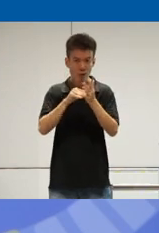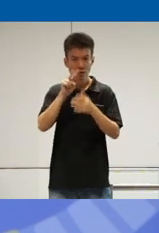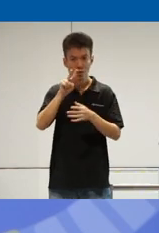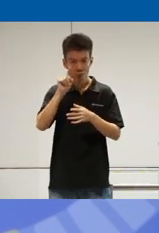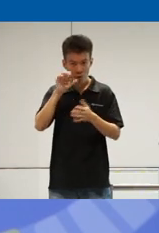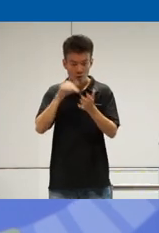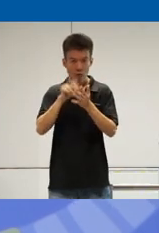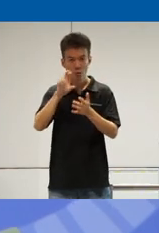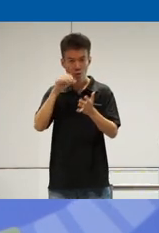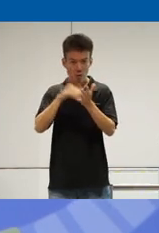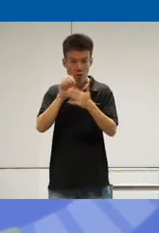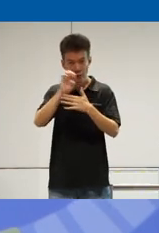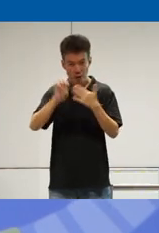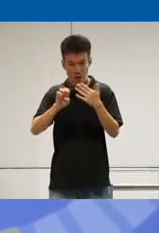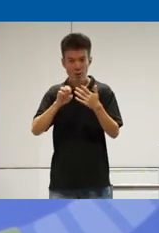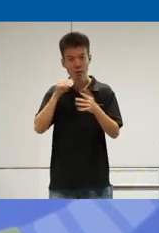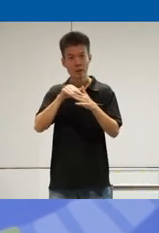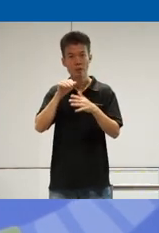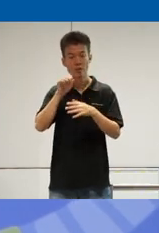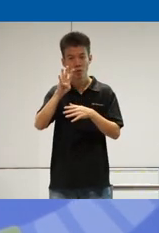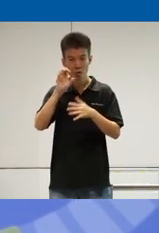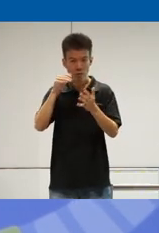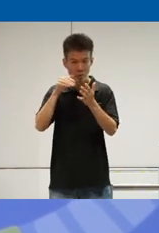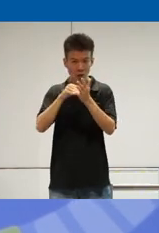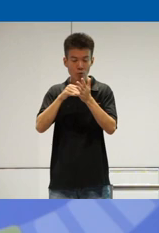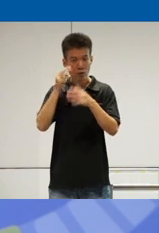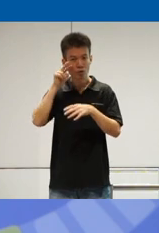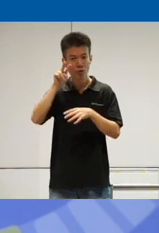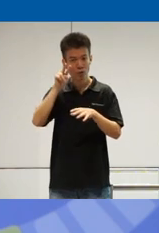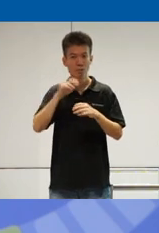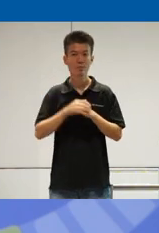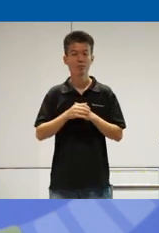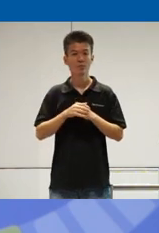views by the end of the day it was sitting at 400,000 views so yeah to to dat that video across